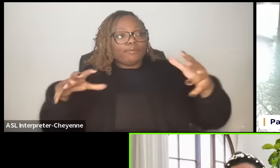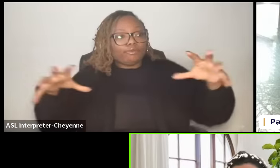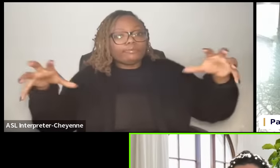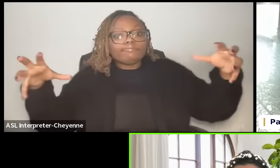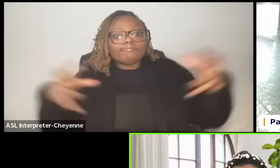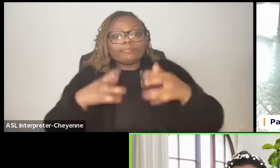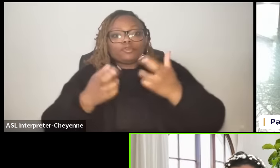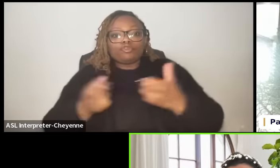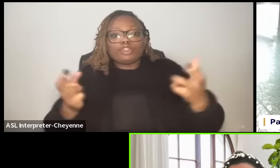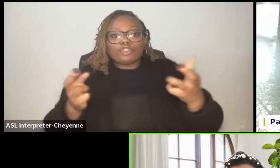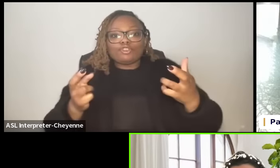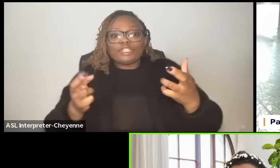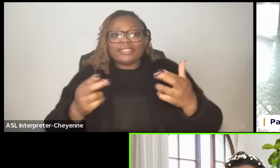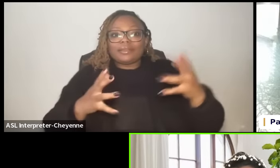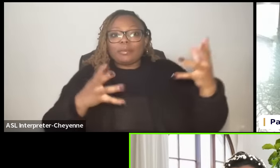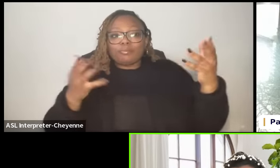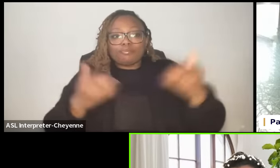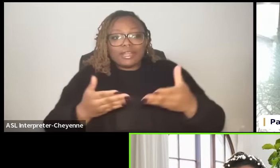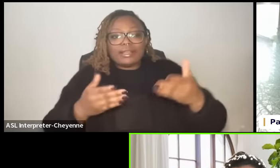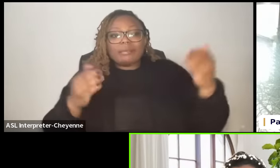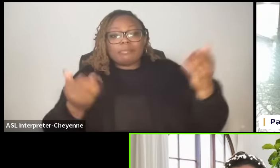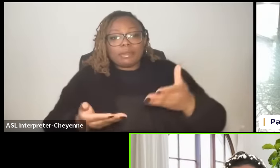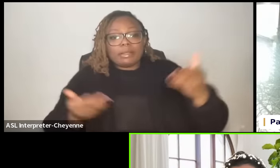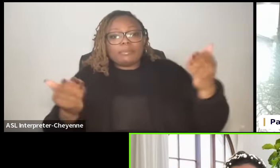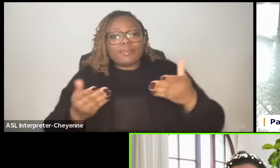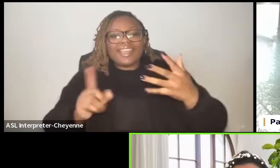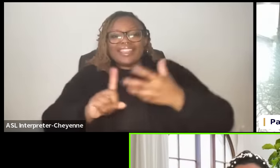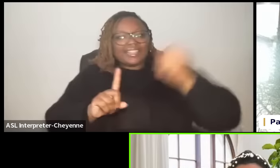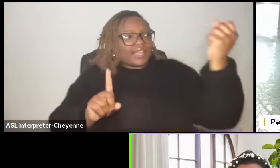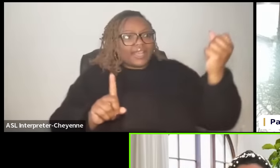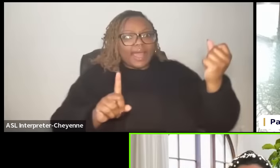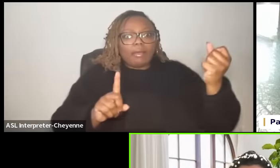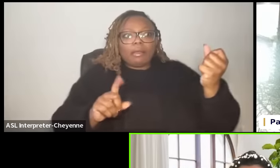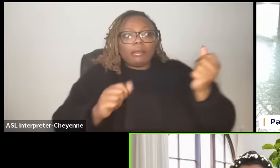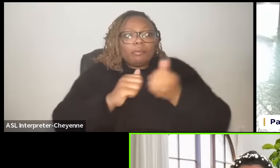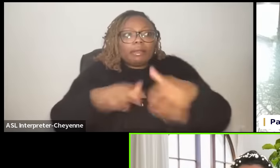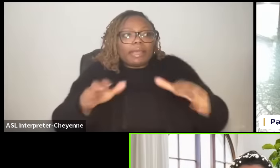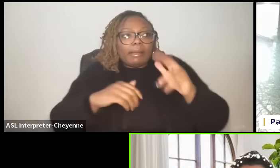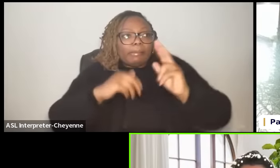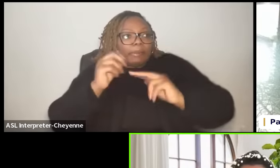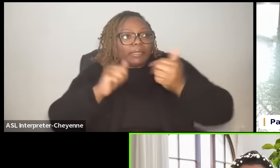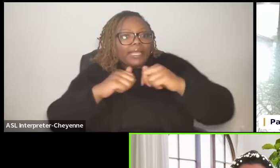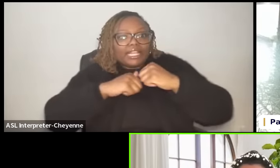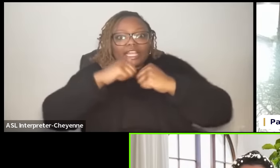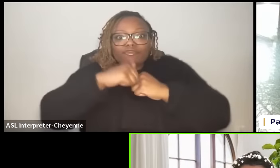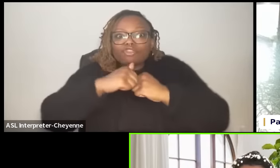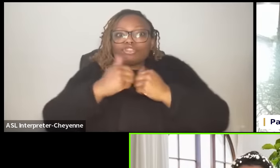take them right back out without building any infrastructure um and leading to all of these